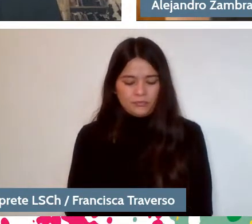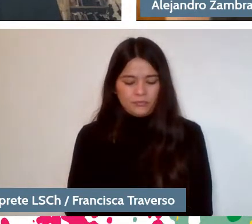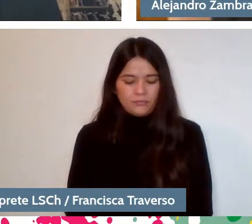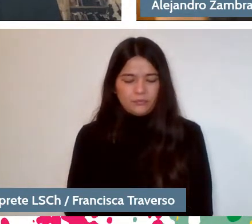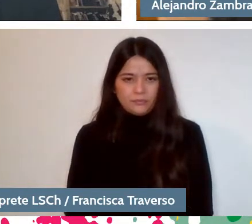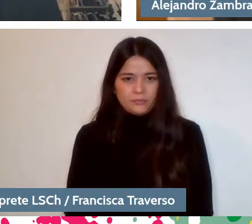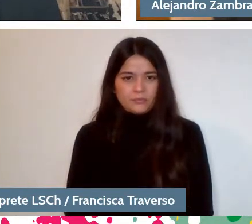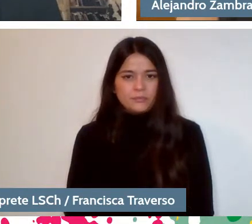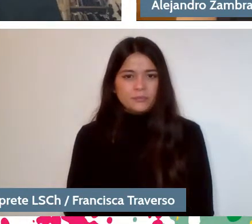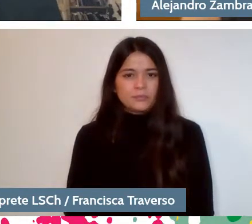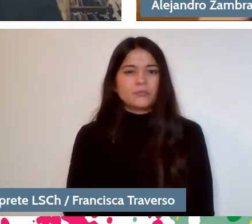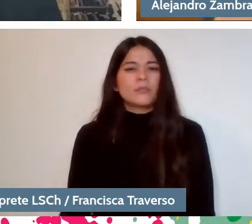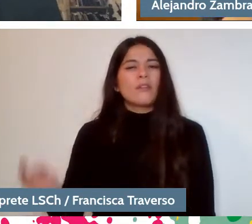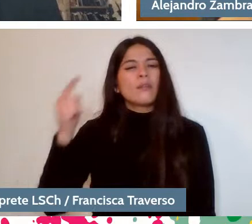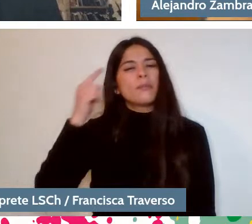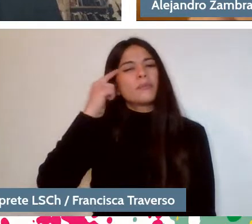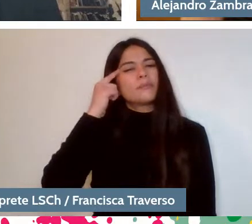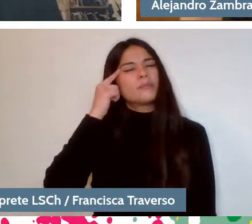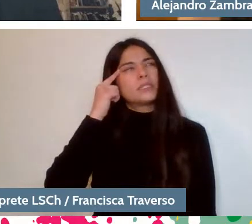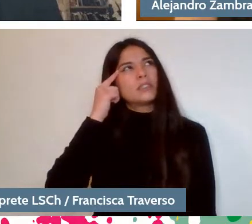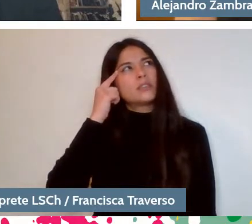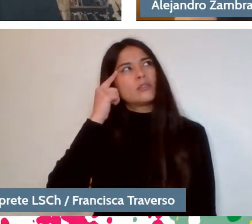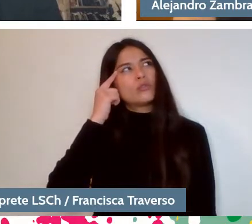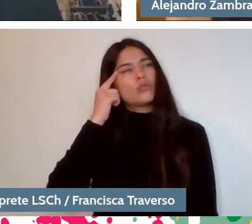I was thinking of some texts by Robert Walser